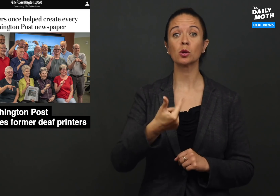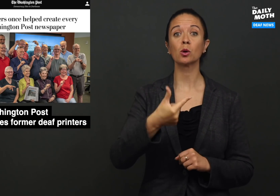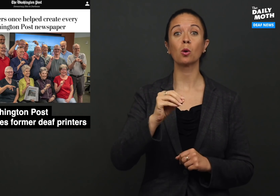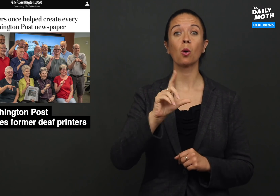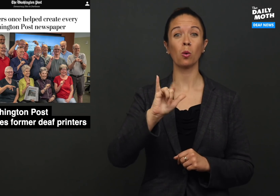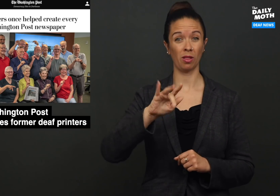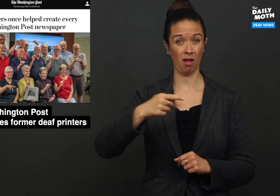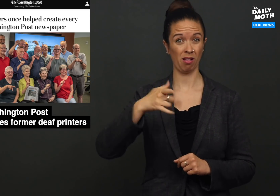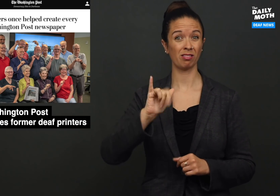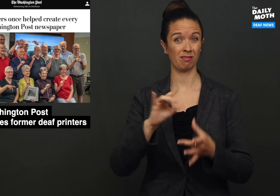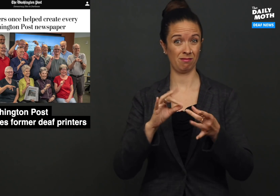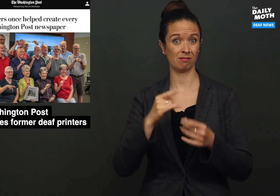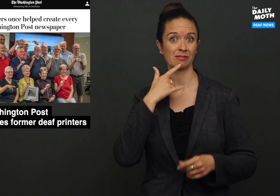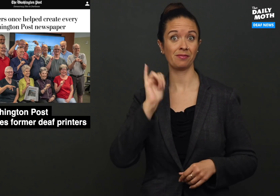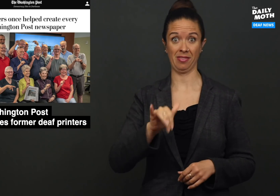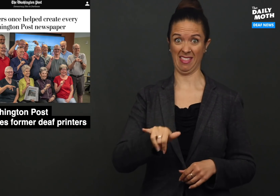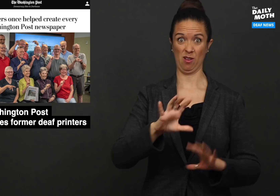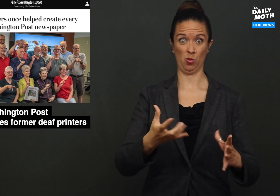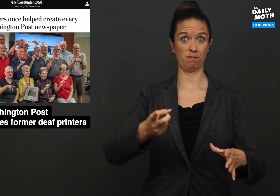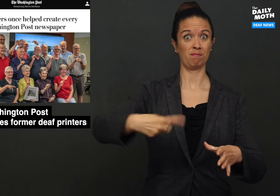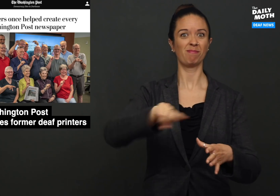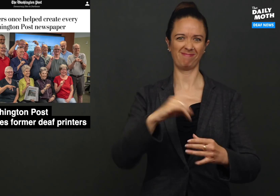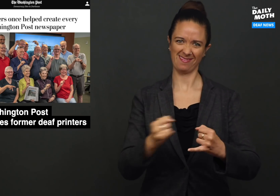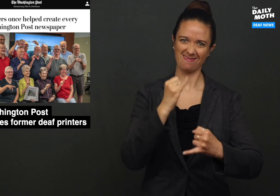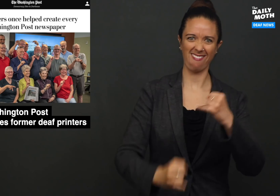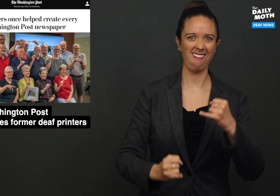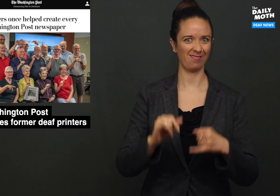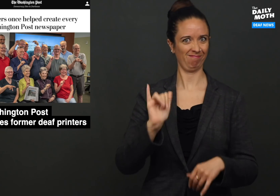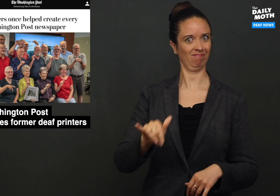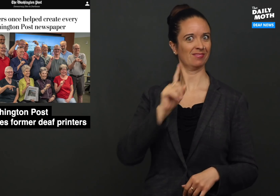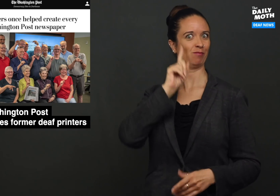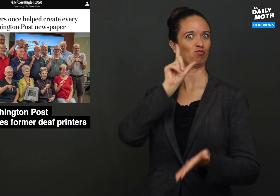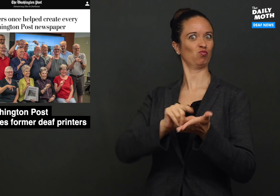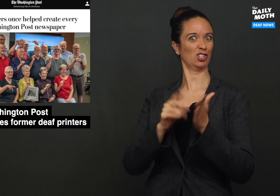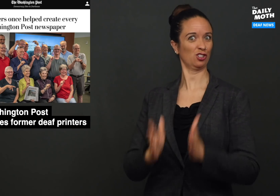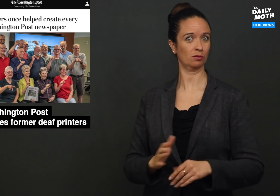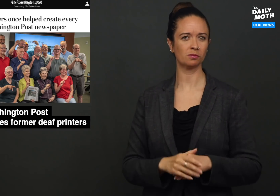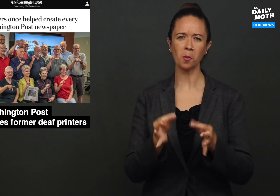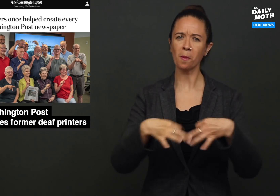Golightly said that this group is the last of the deaf printers.